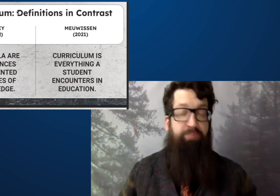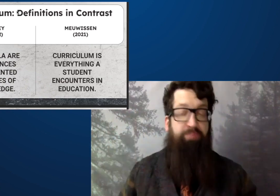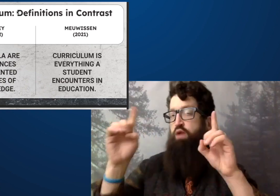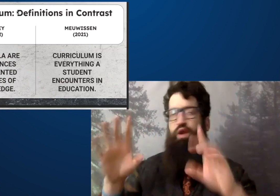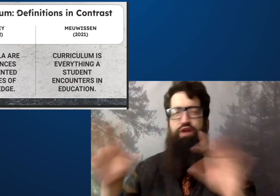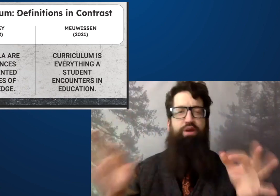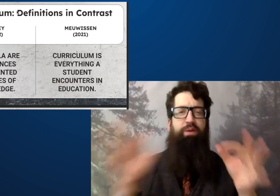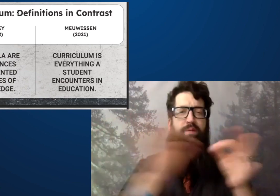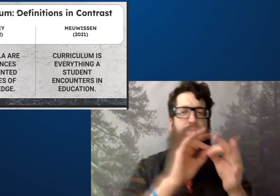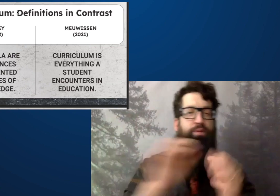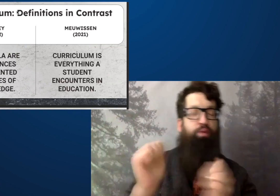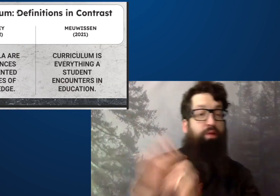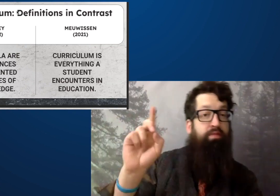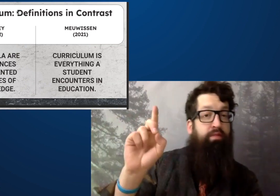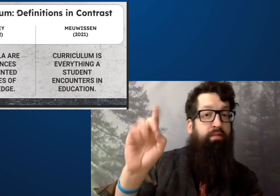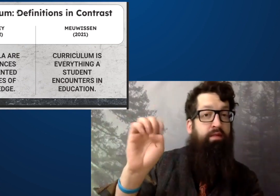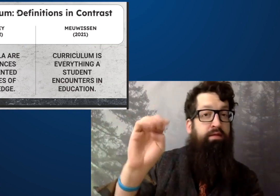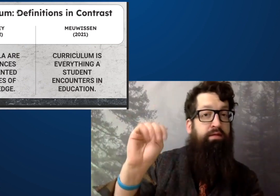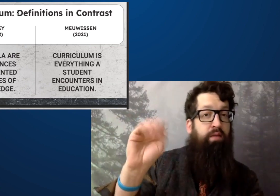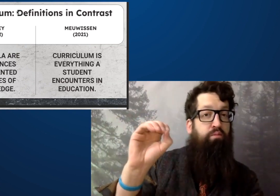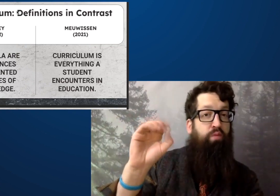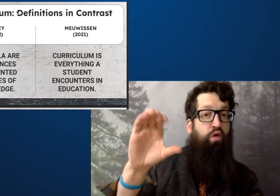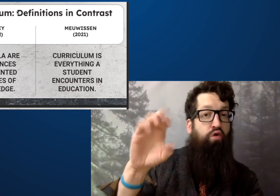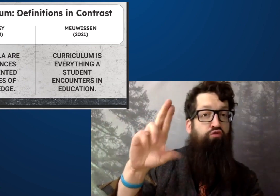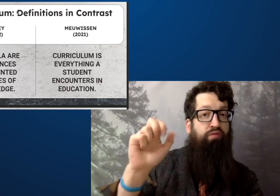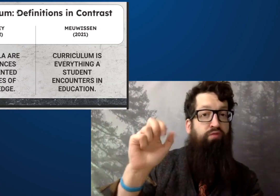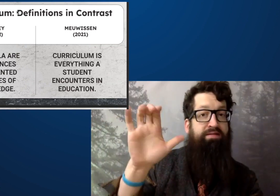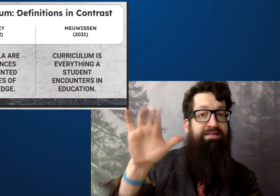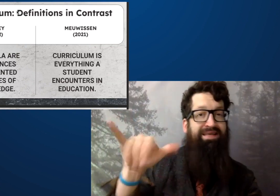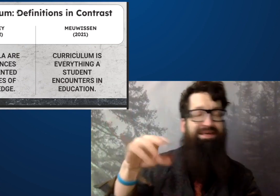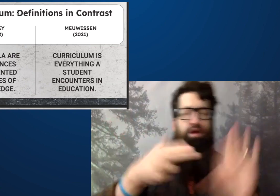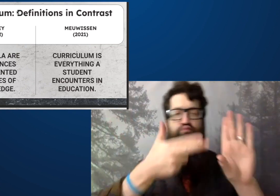who has been involved in the education